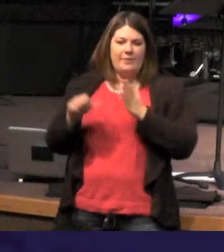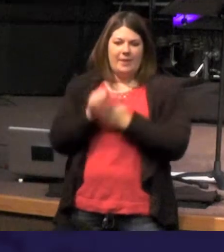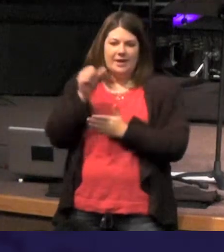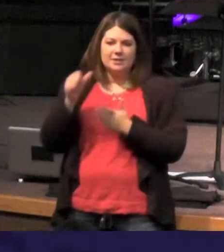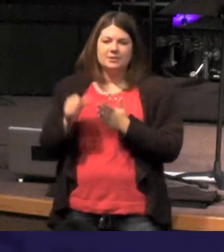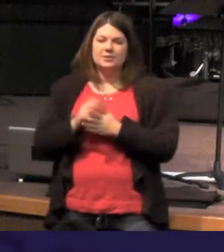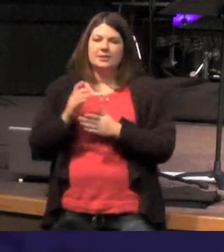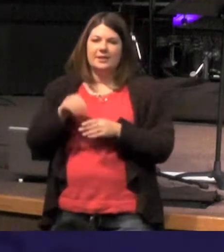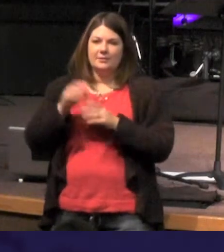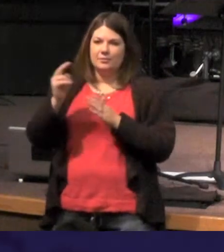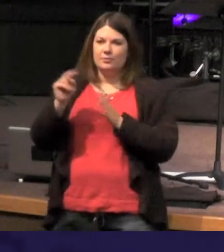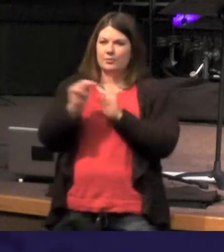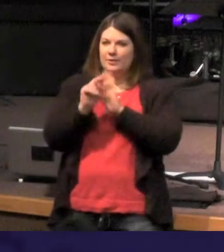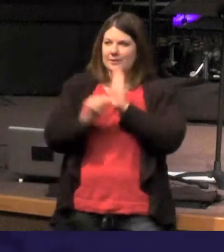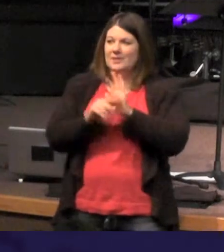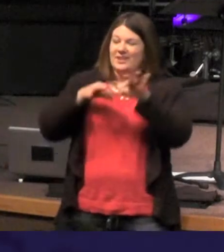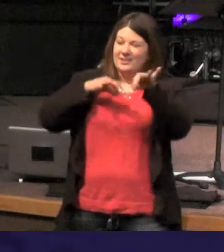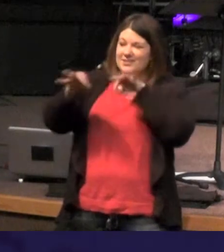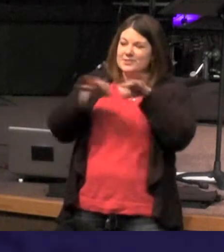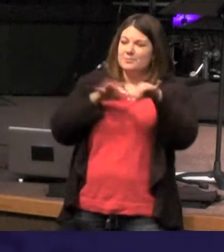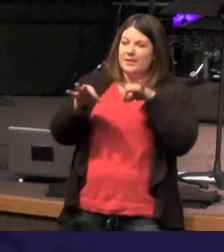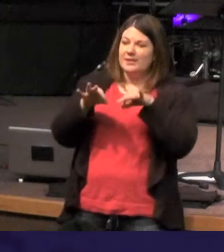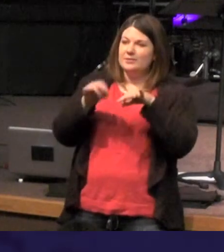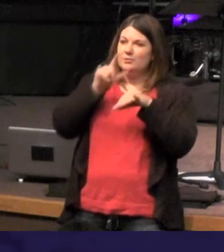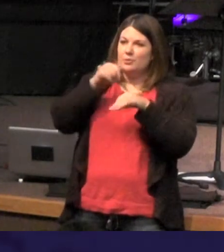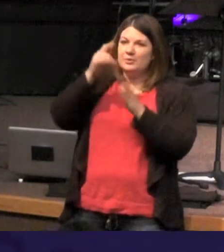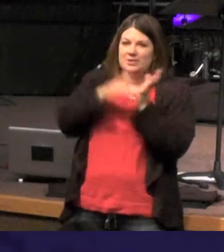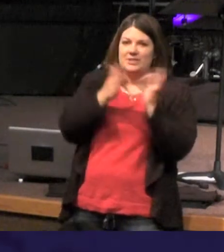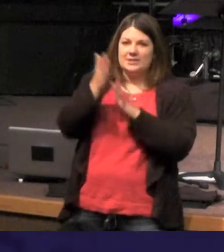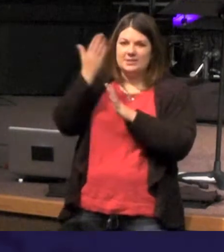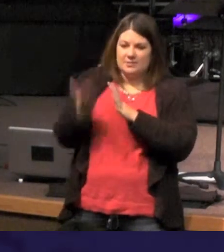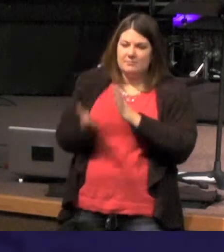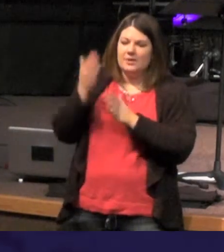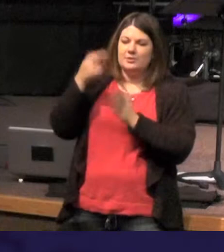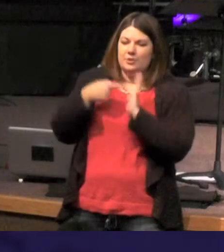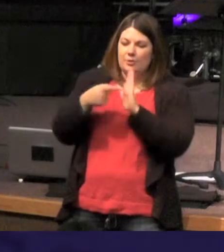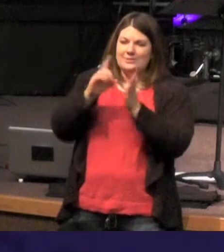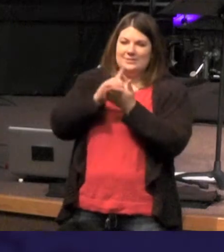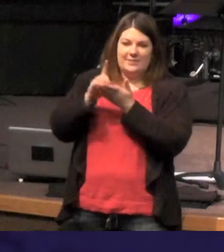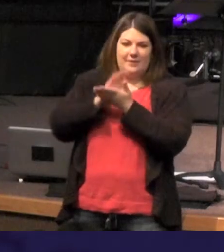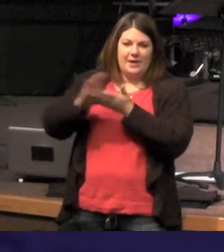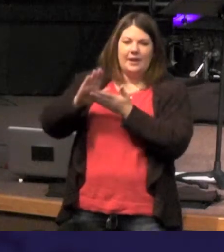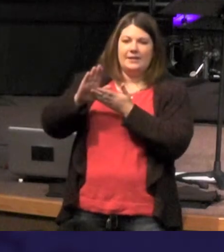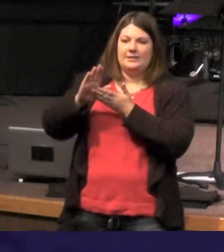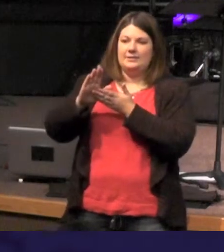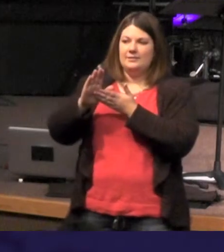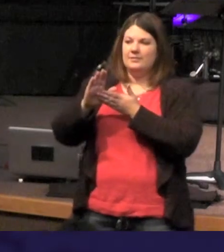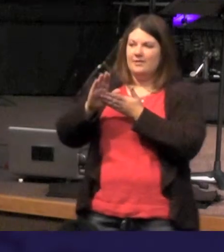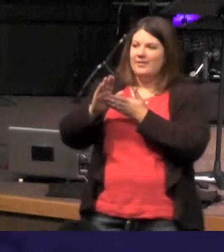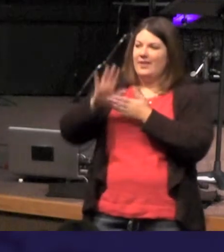Christ - I've got to stop and say I can't argue with him there may be no more profound page in your New Testament than this - for me a